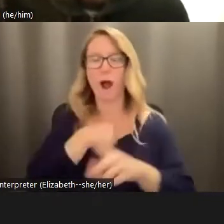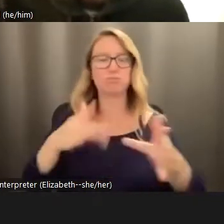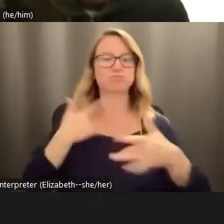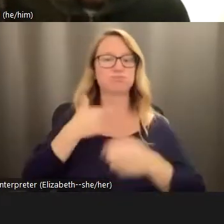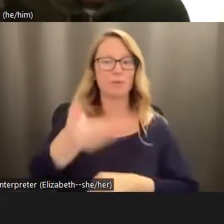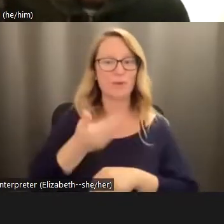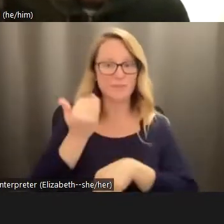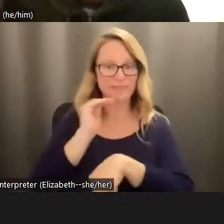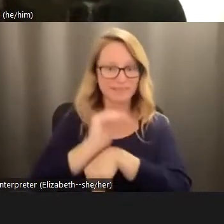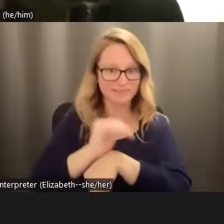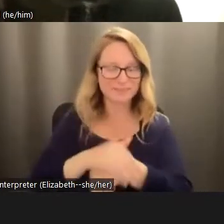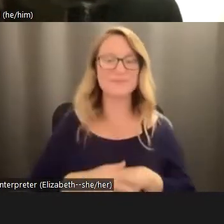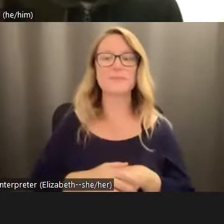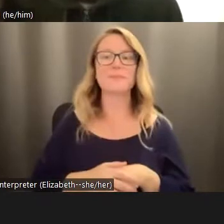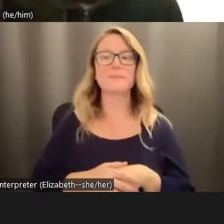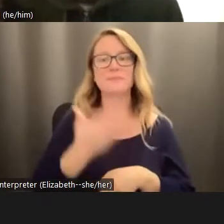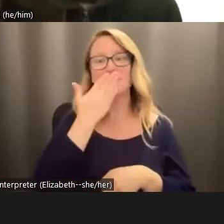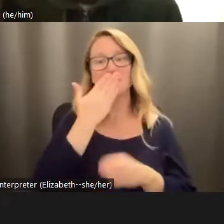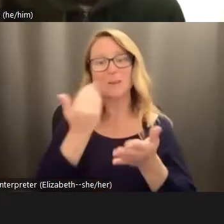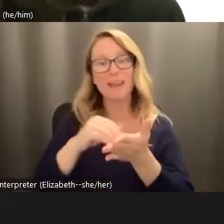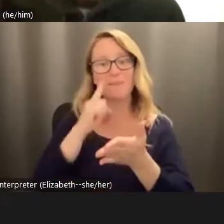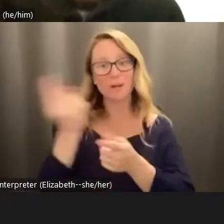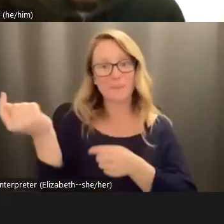evening. Thank you again for coming. Dr. Atkinson.